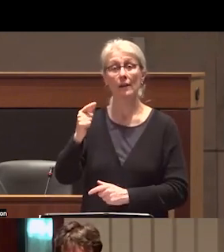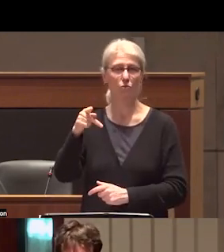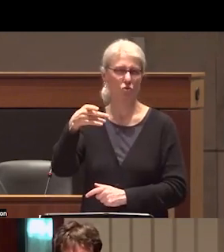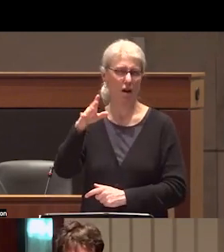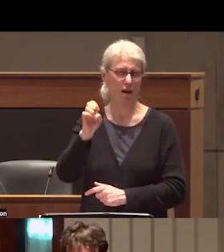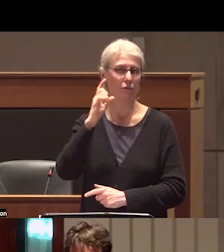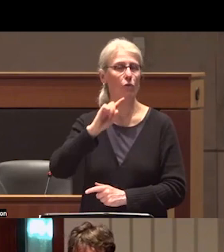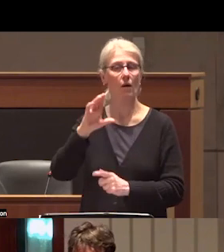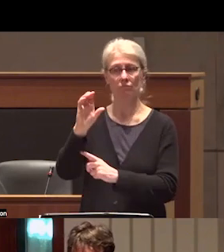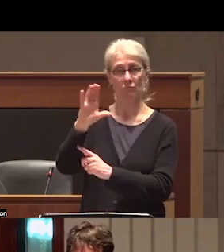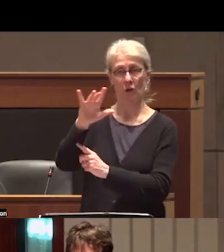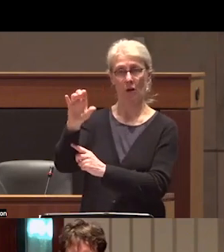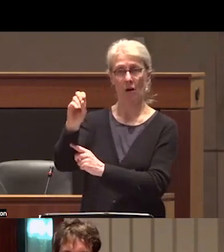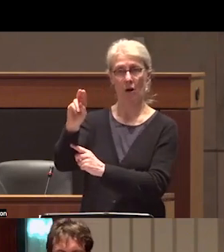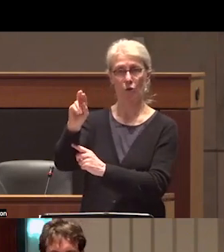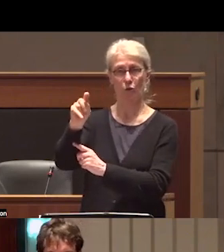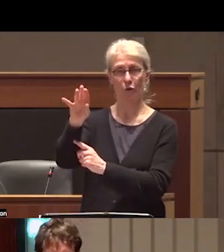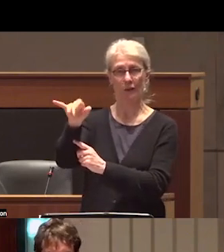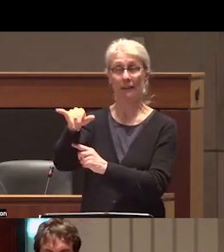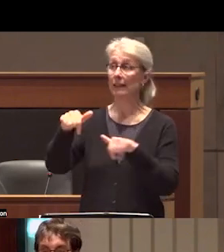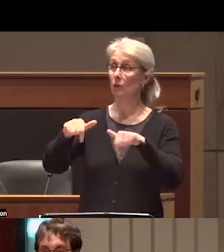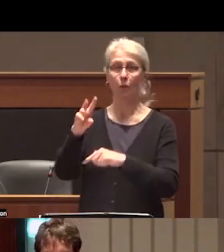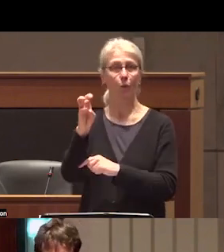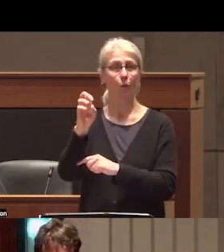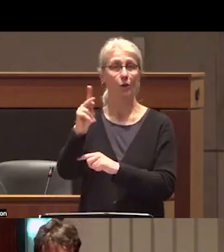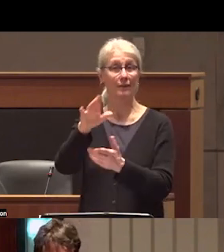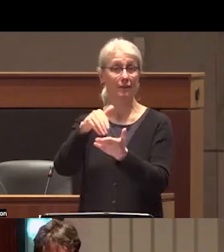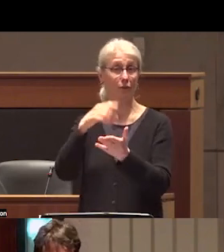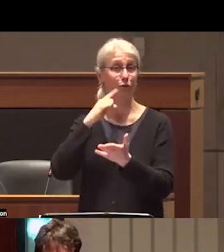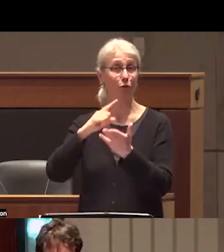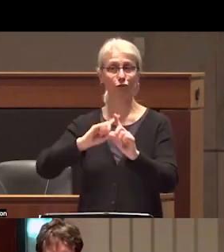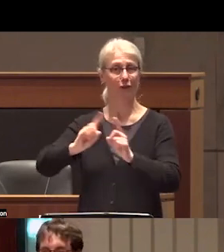ceremony is taking place in the WOSK Center for dialogue in downtown Vancouver and is also being